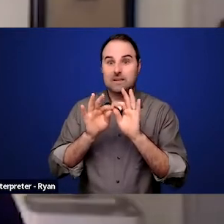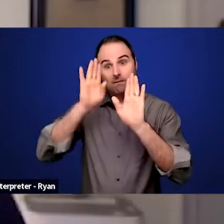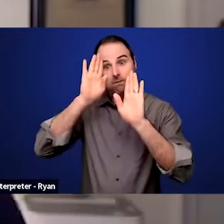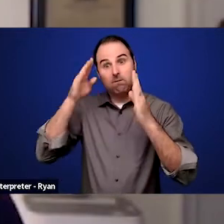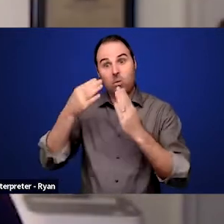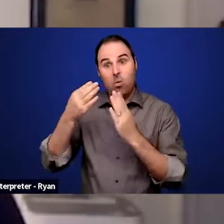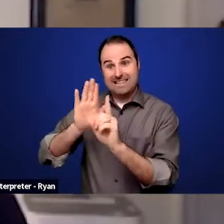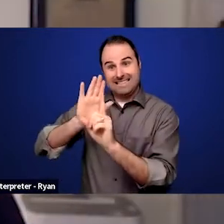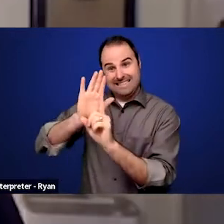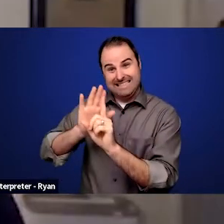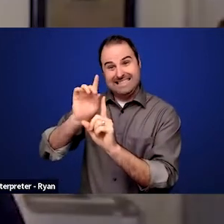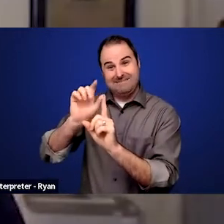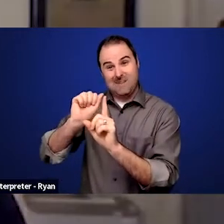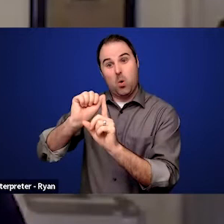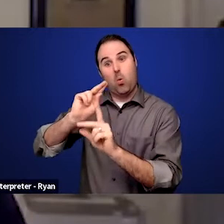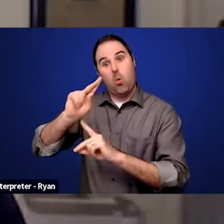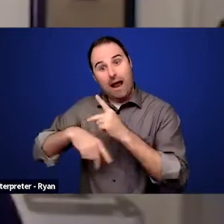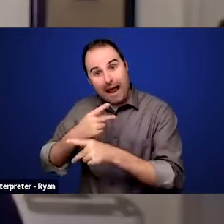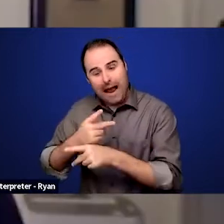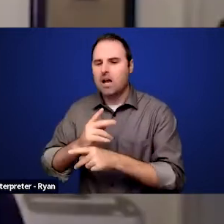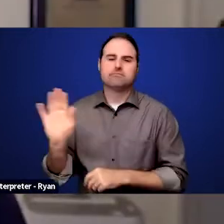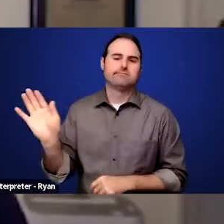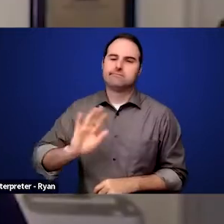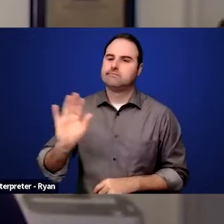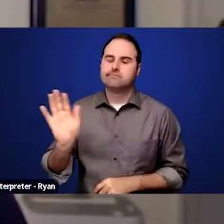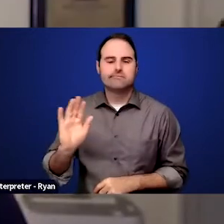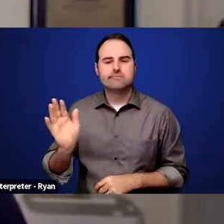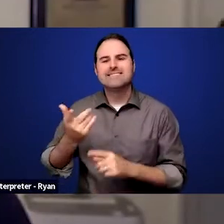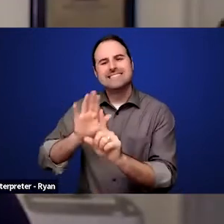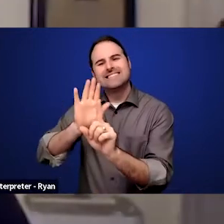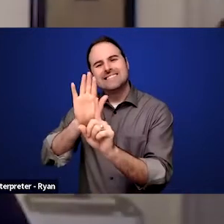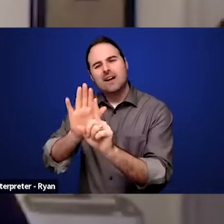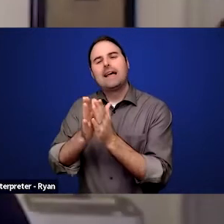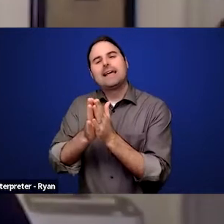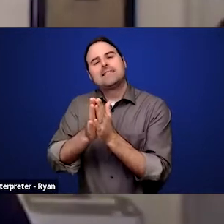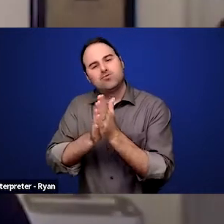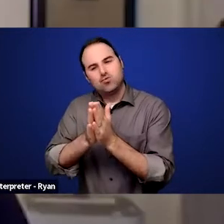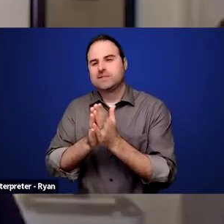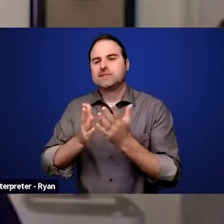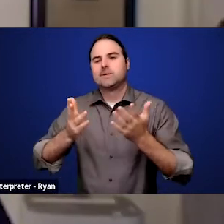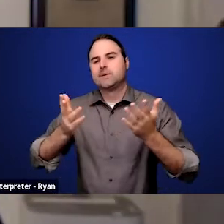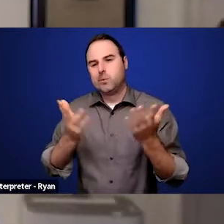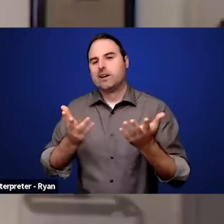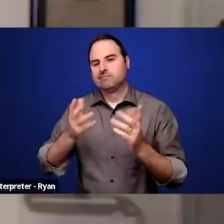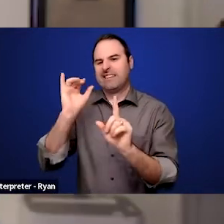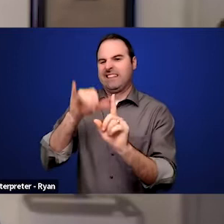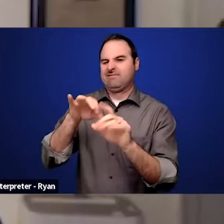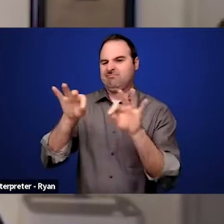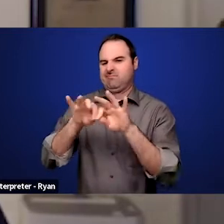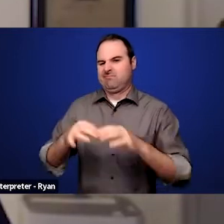what that person's interests may be. Just like when we're working with any minority group,